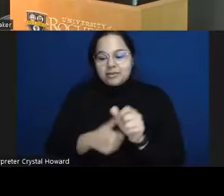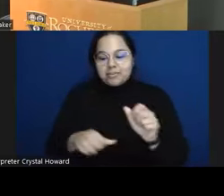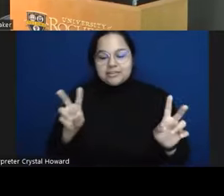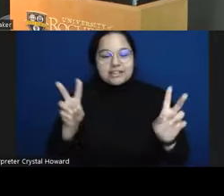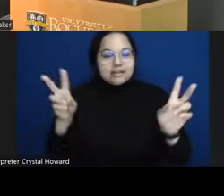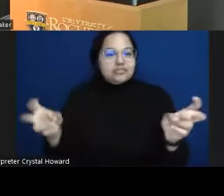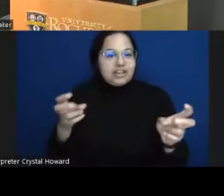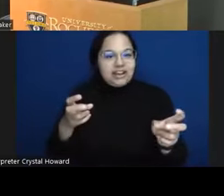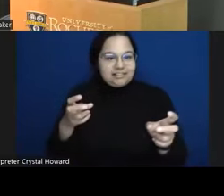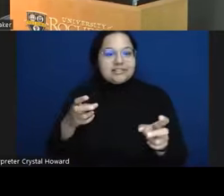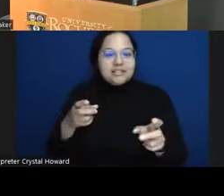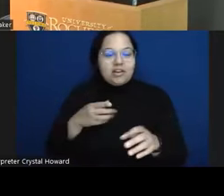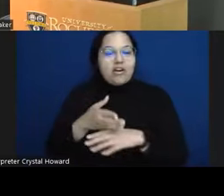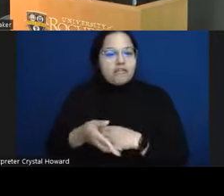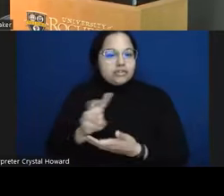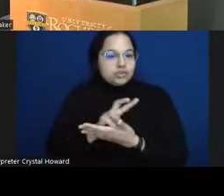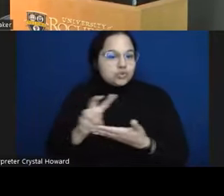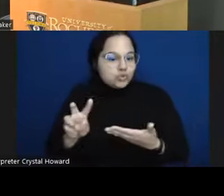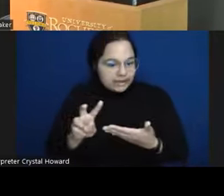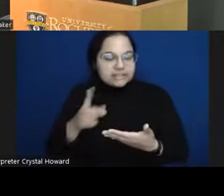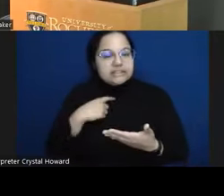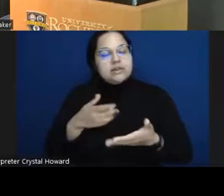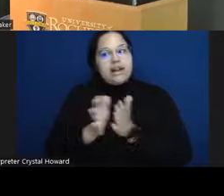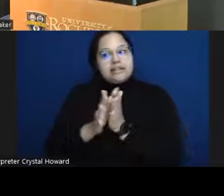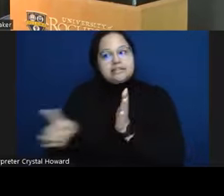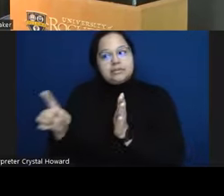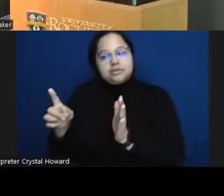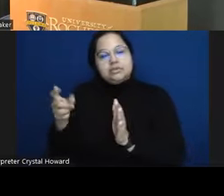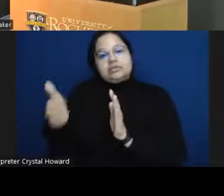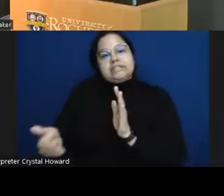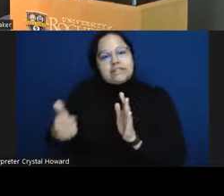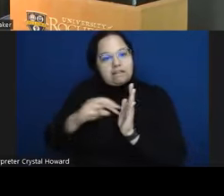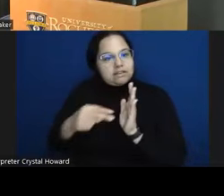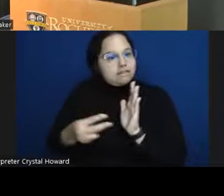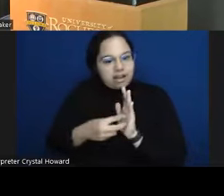to self-define what they were and these included things like holiday celebrations um other events